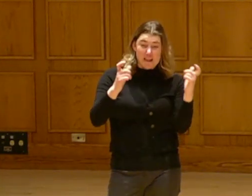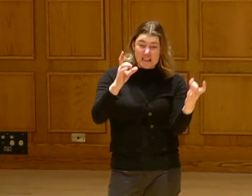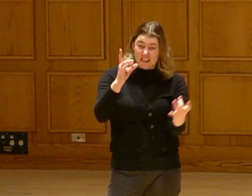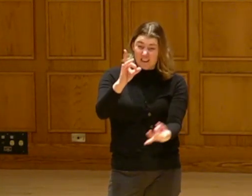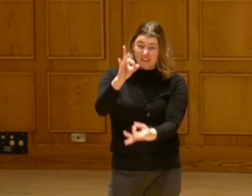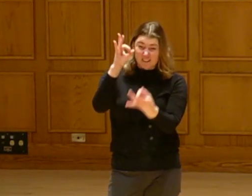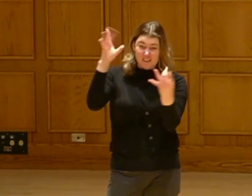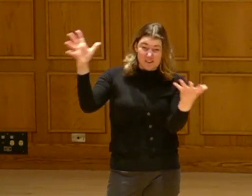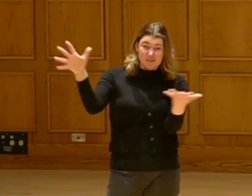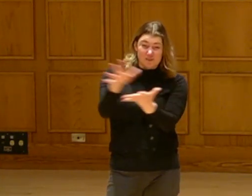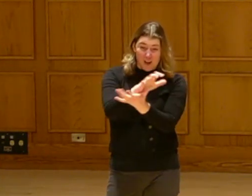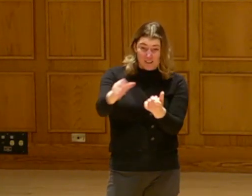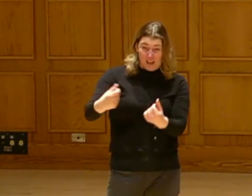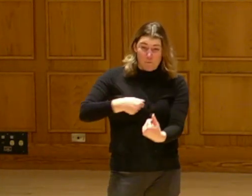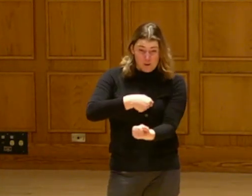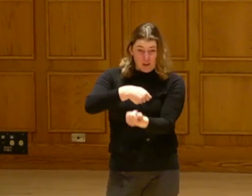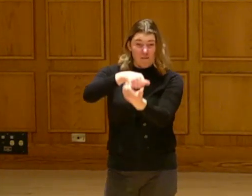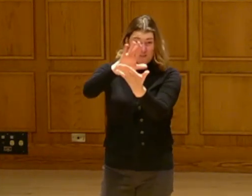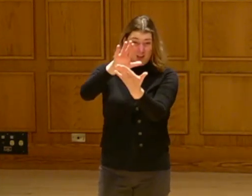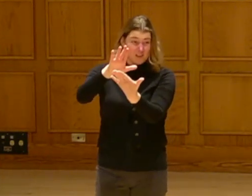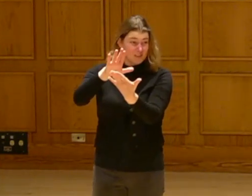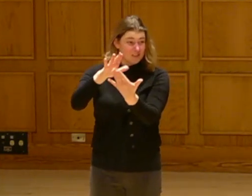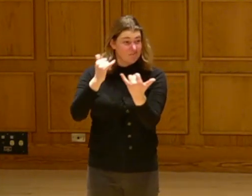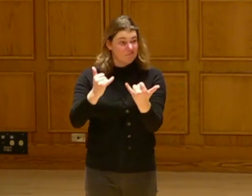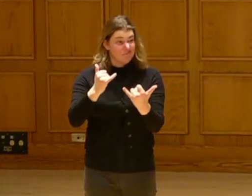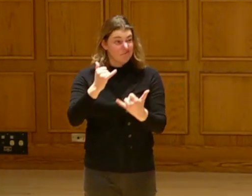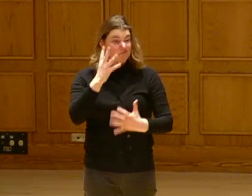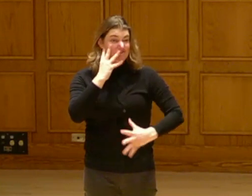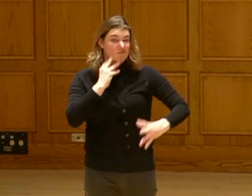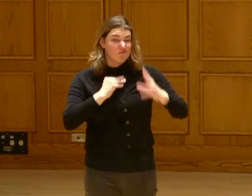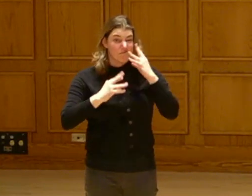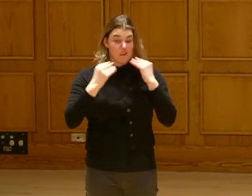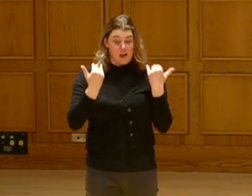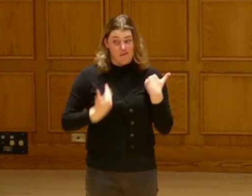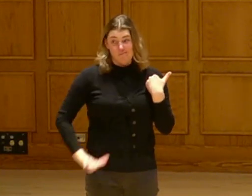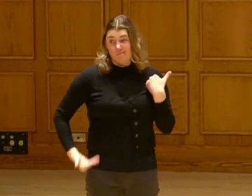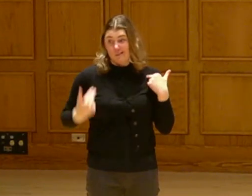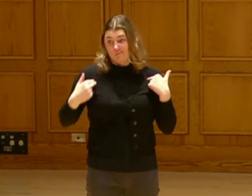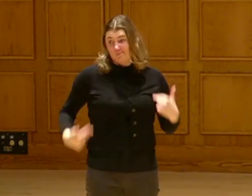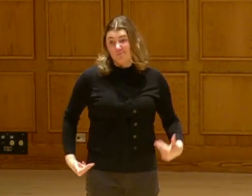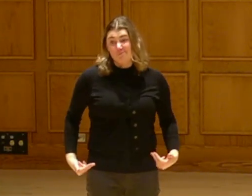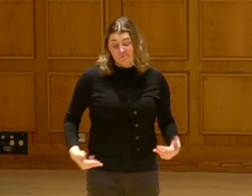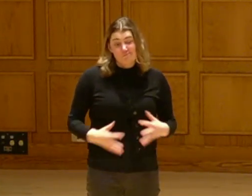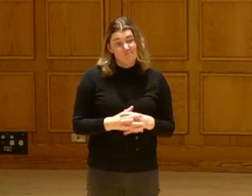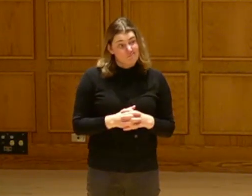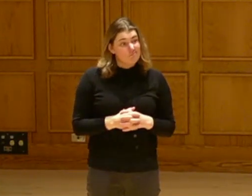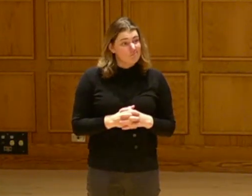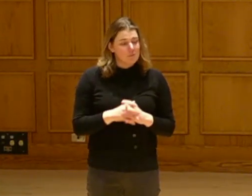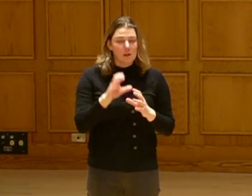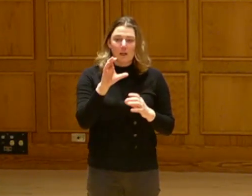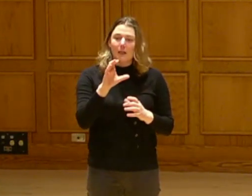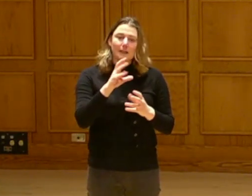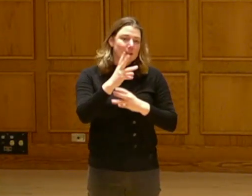existential crisis that we've ever faced in the existence of mankind, you know?